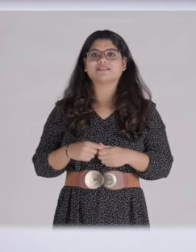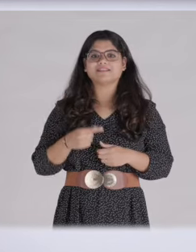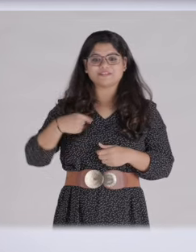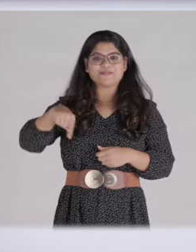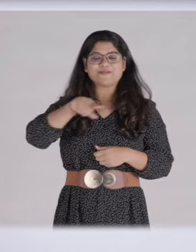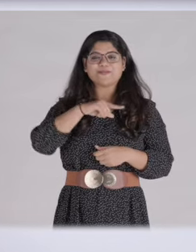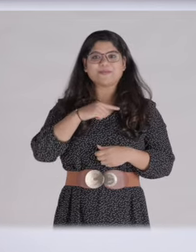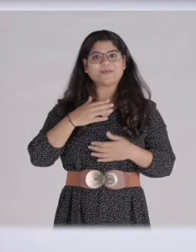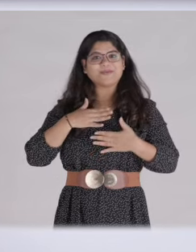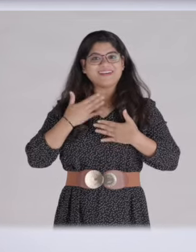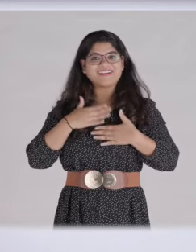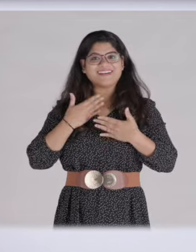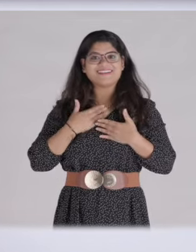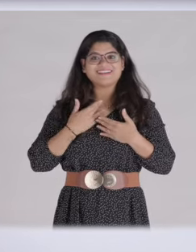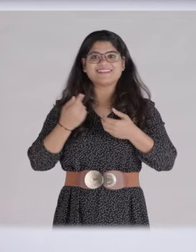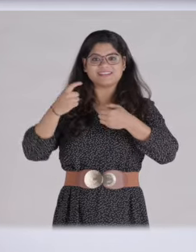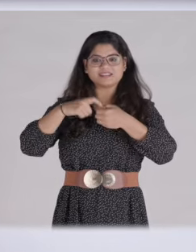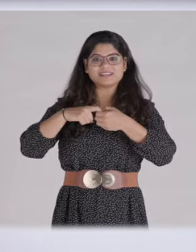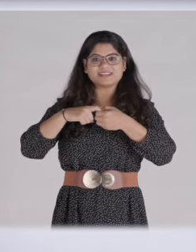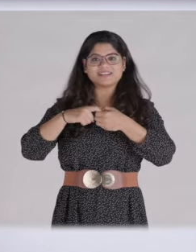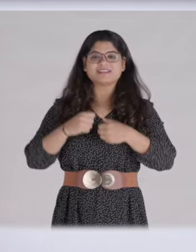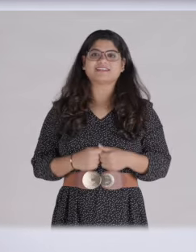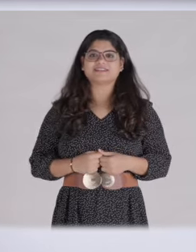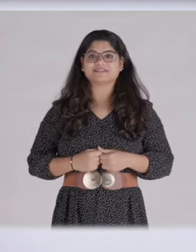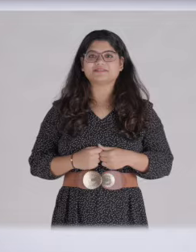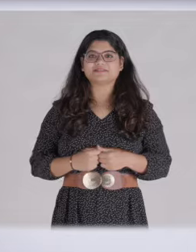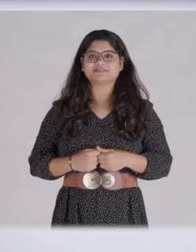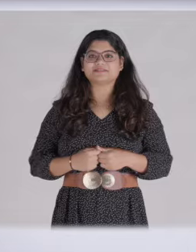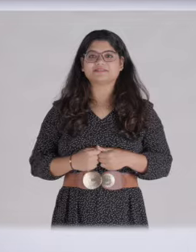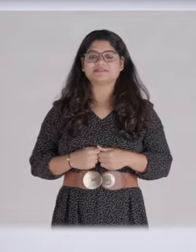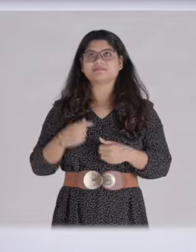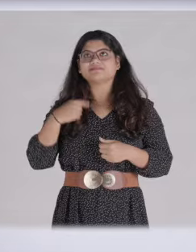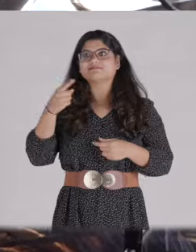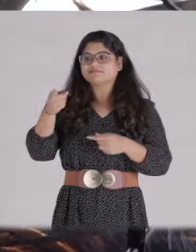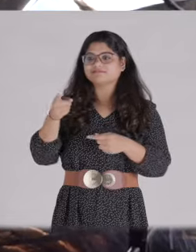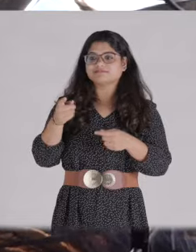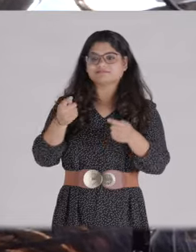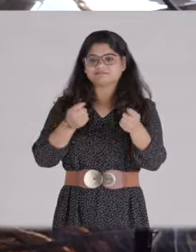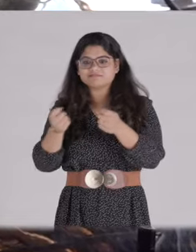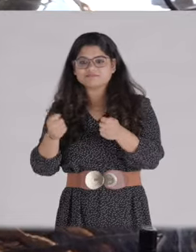That too in the plant. We were so happy.